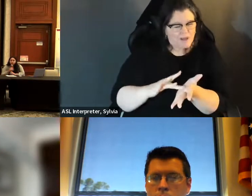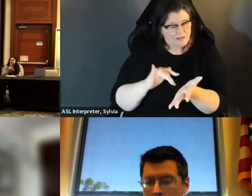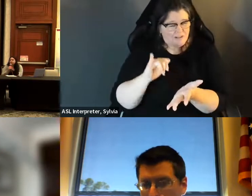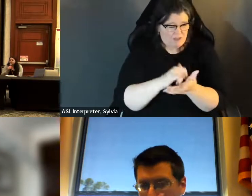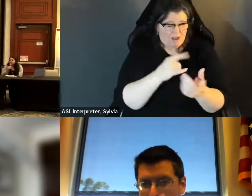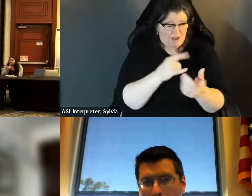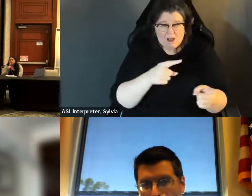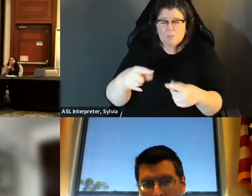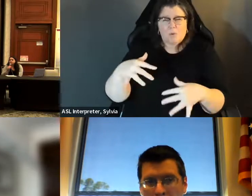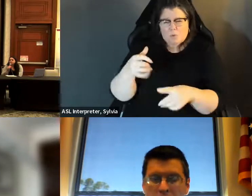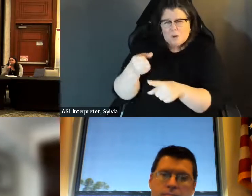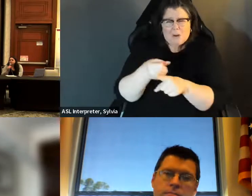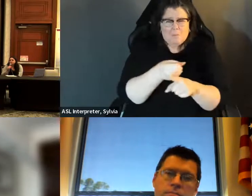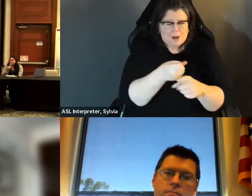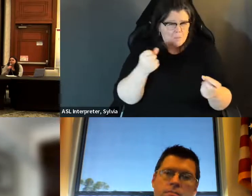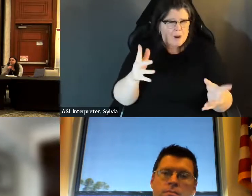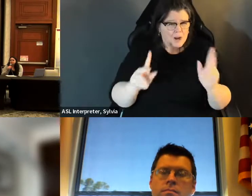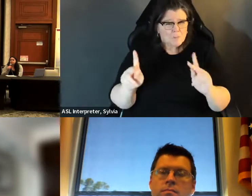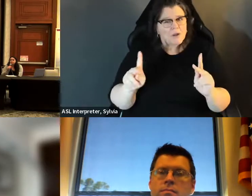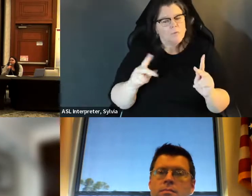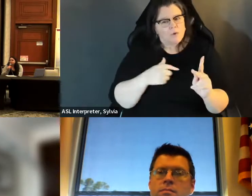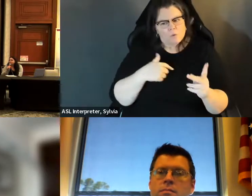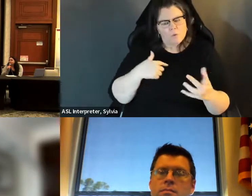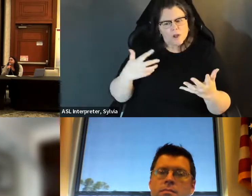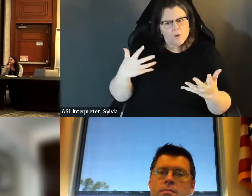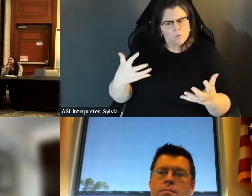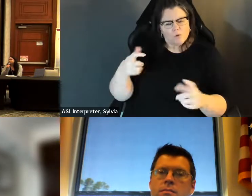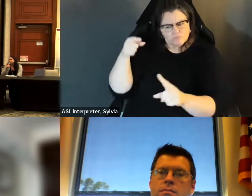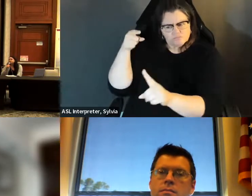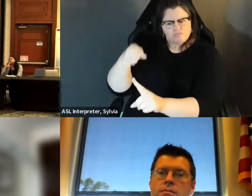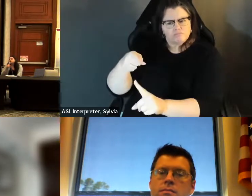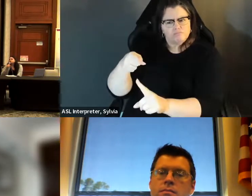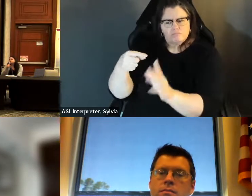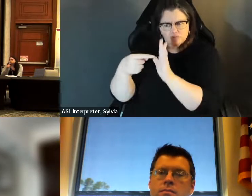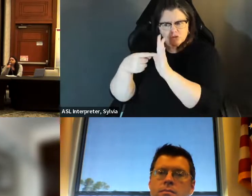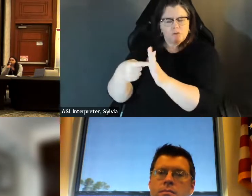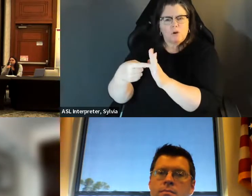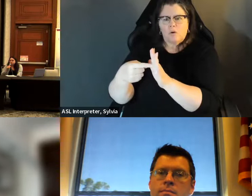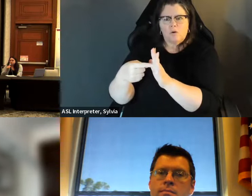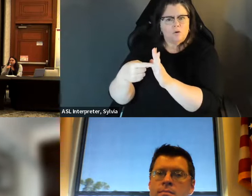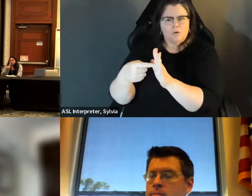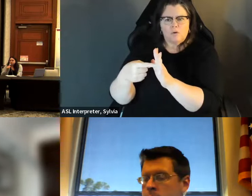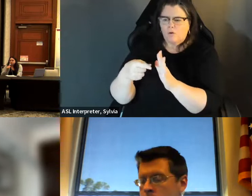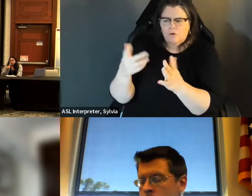up their prescriptions. And so that's been the case on more than one occasion. So that's something that we Has saved someone's life to be able to access life saving care, or either being able to access a doctor or to be able to pick up their prescriptions, And So that's been the case, on more than one occasion, so that's something that we really want really want to bring light to, is the overlap of being able